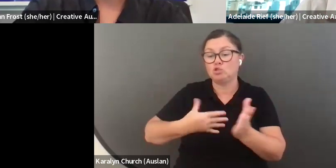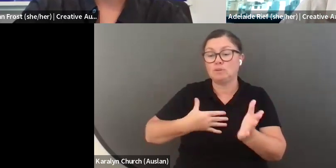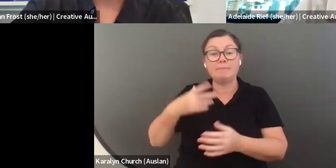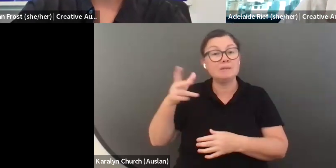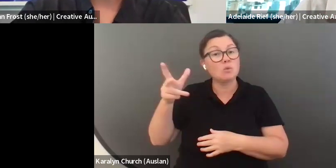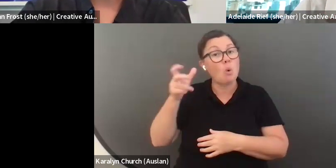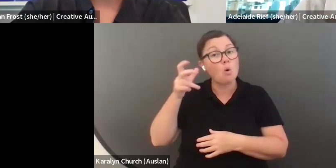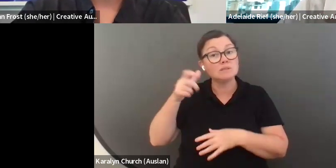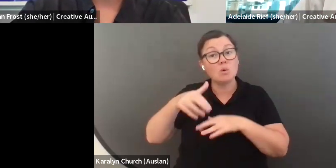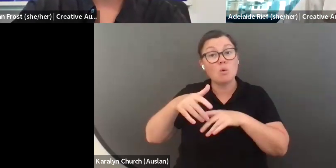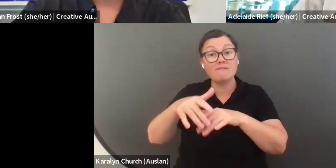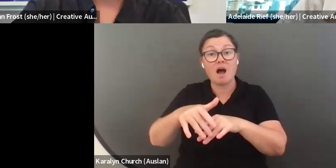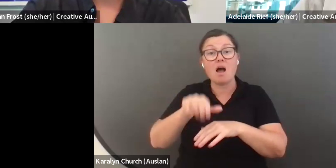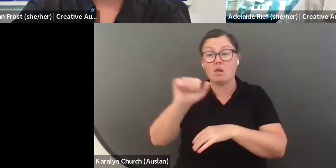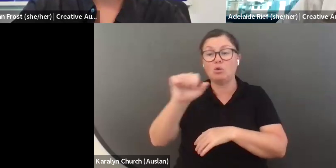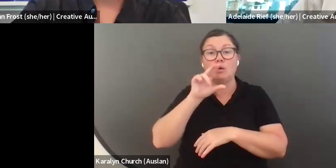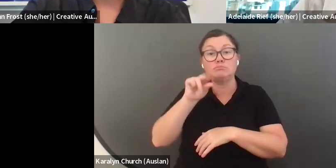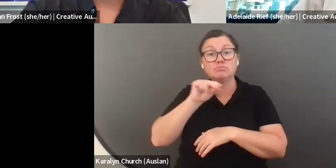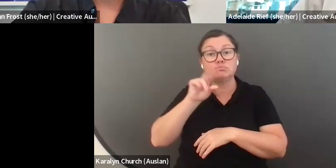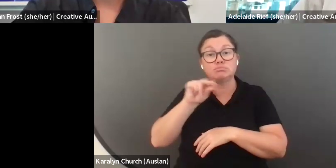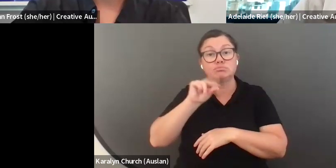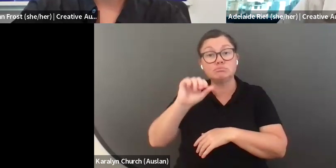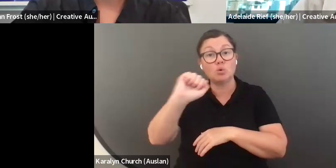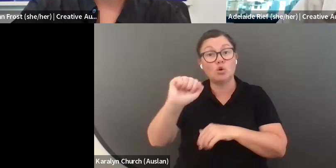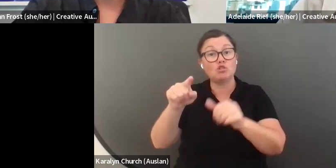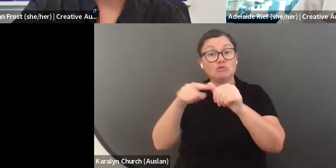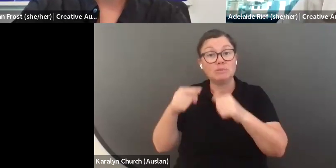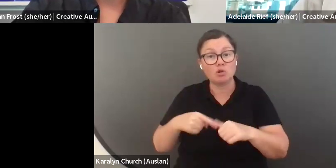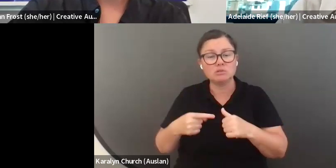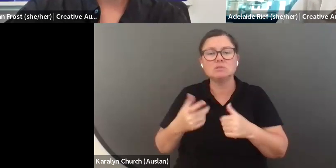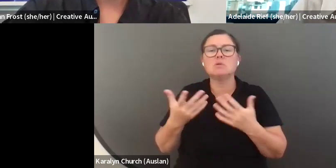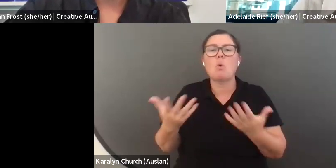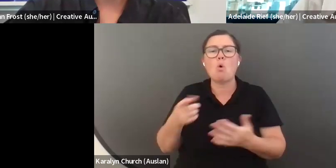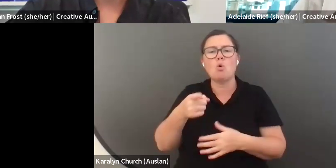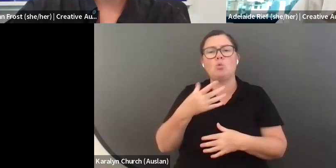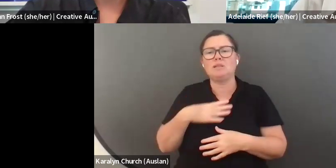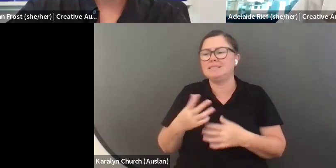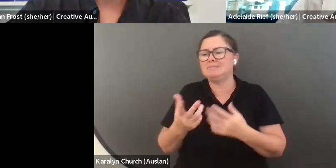any access needs or for any other reason you would like to submit any part of the application